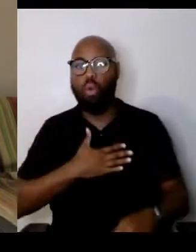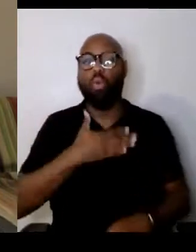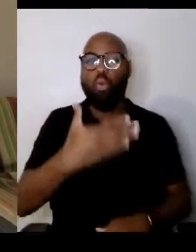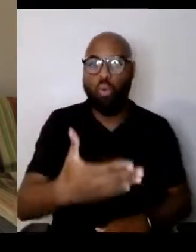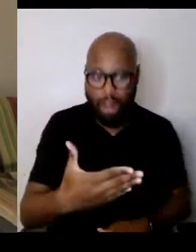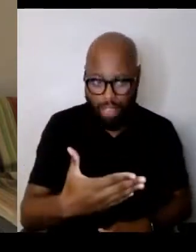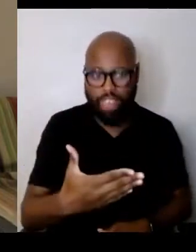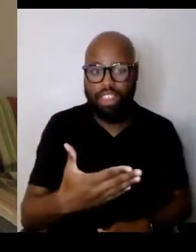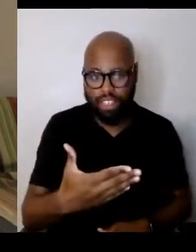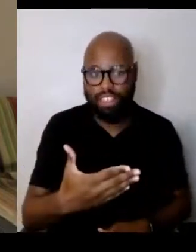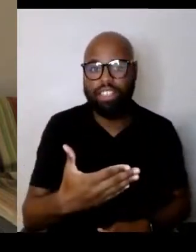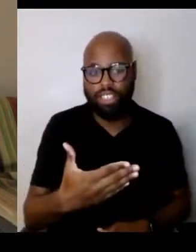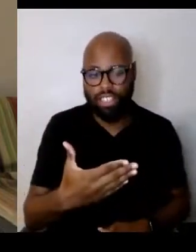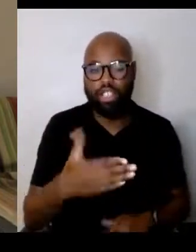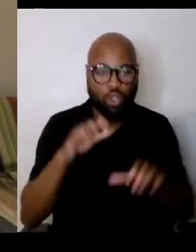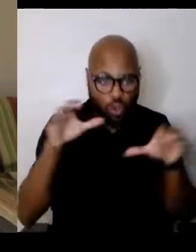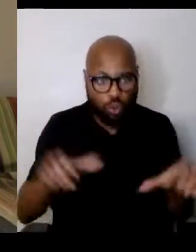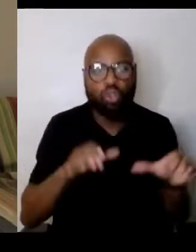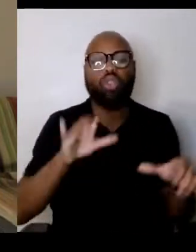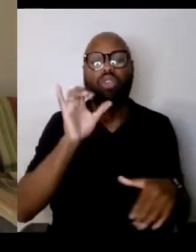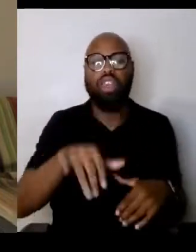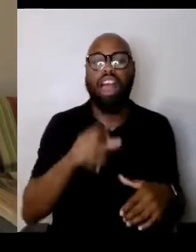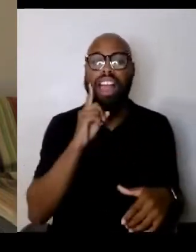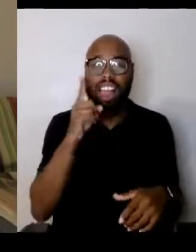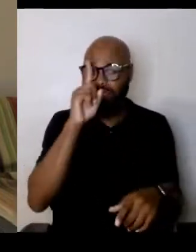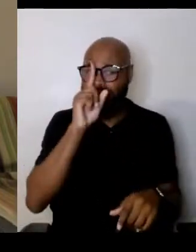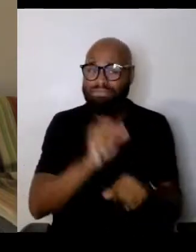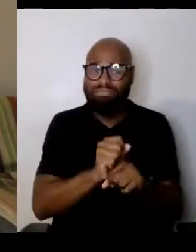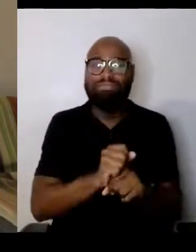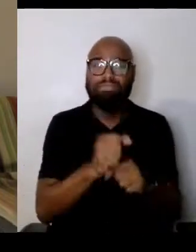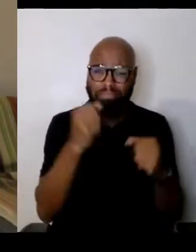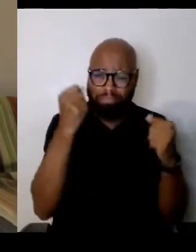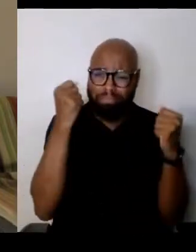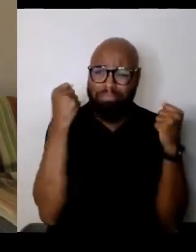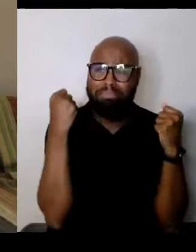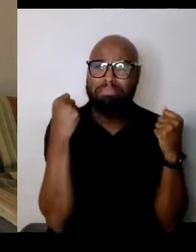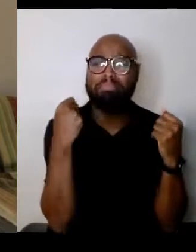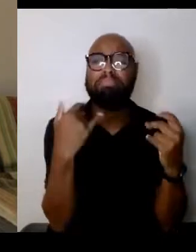and actually there are so many unsung heroes